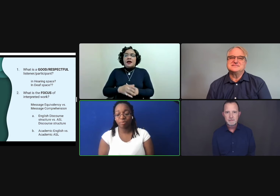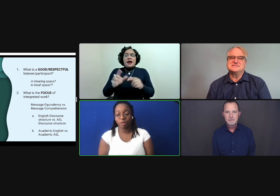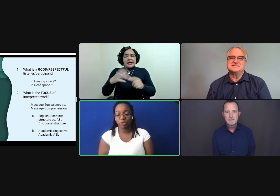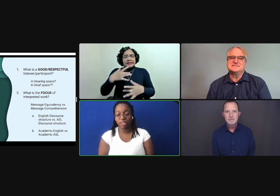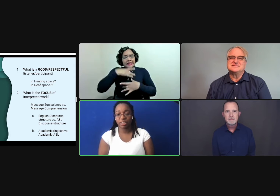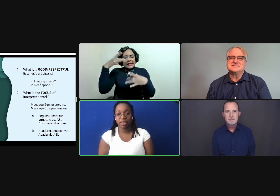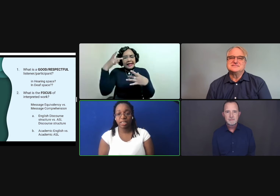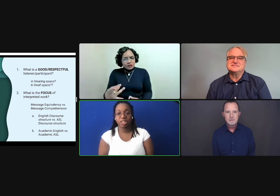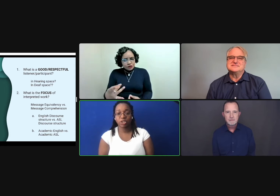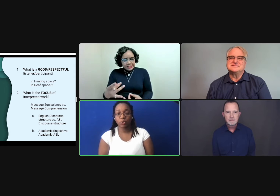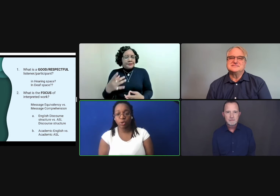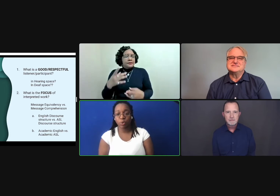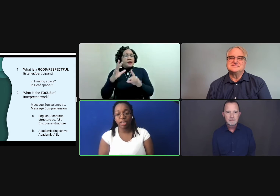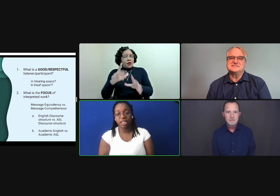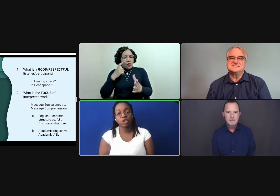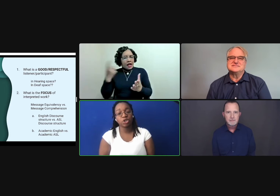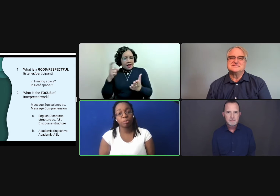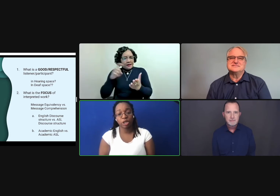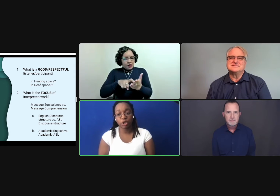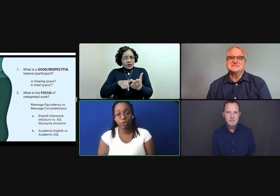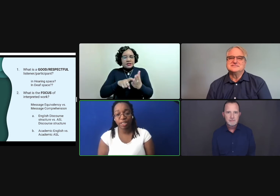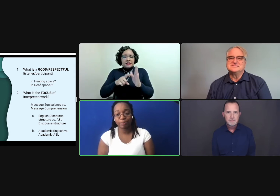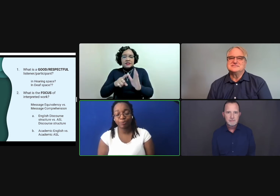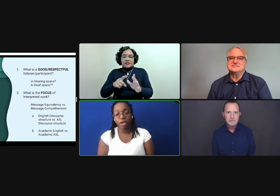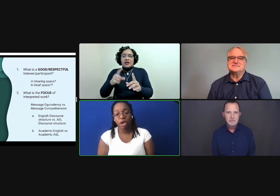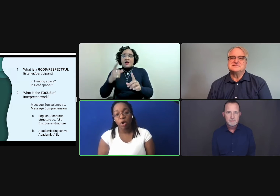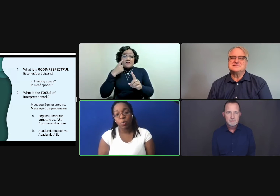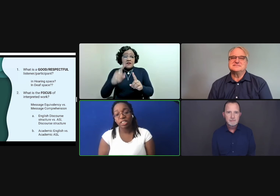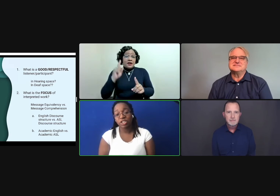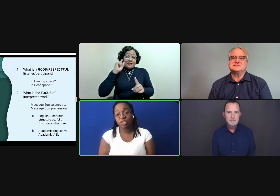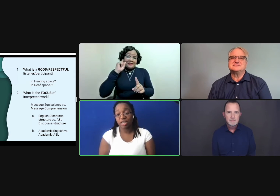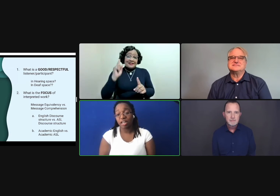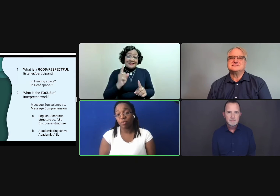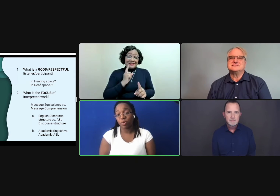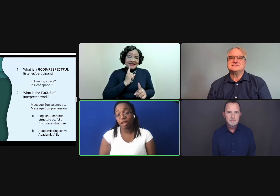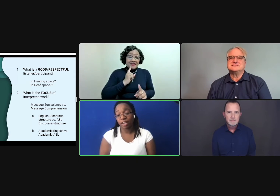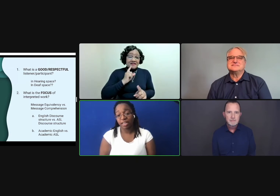the deaf person is the only one there that should be included. What's interesting enough, what I've